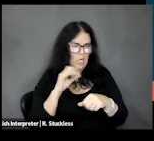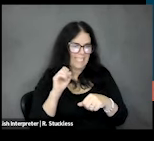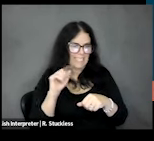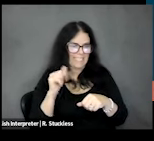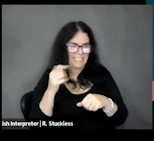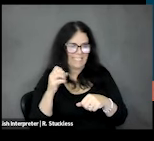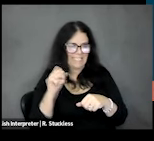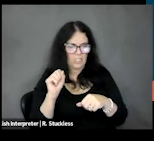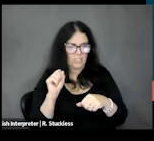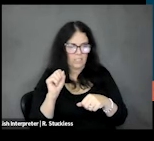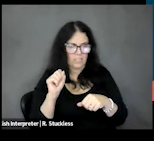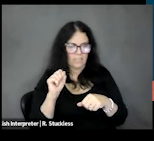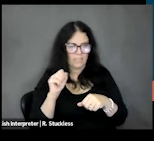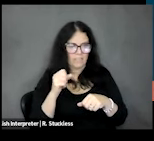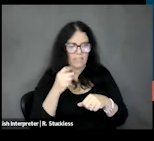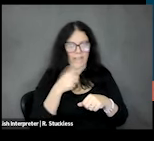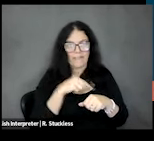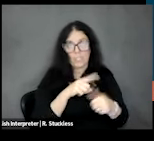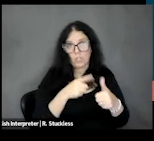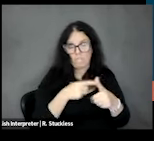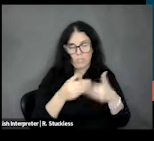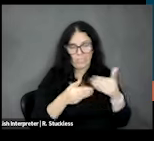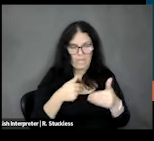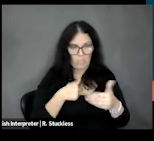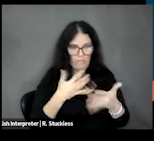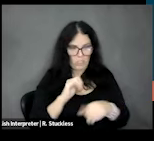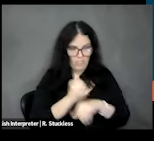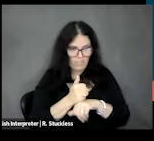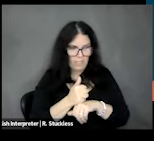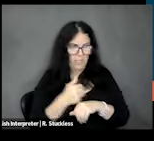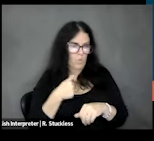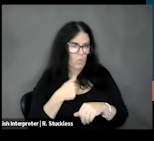These are the first steps we've accomplished so far. So, we've assembled our Advisory Group; we've